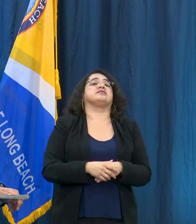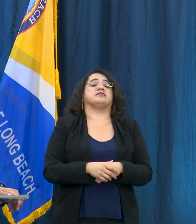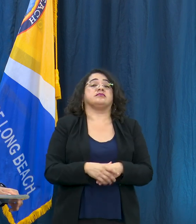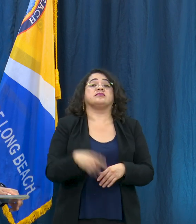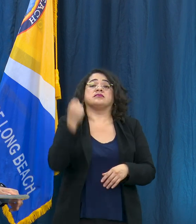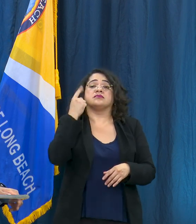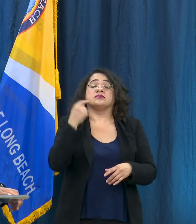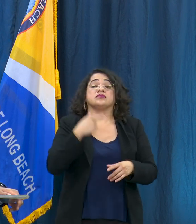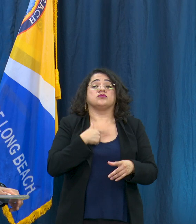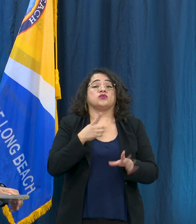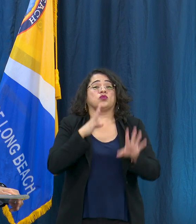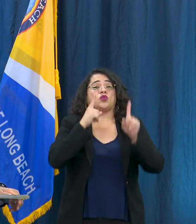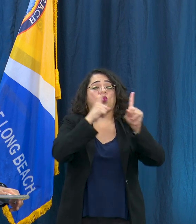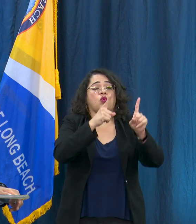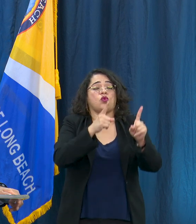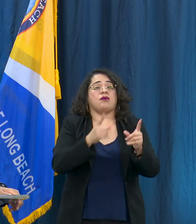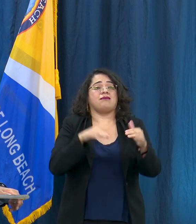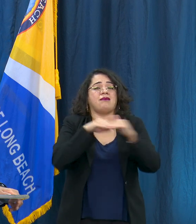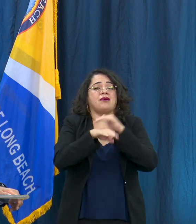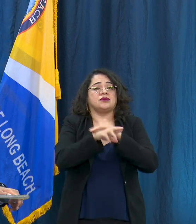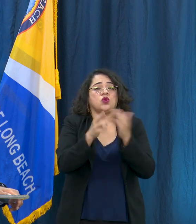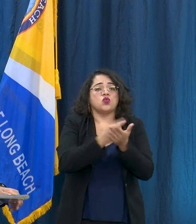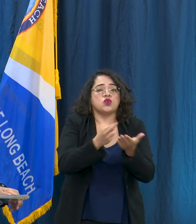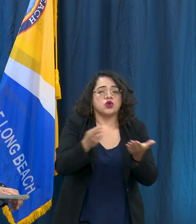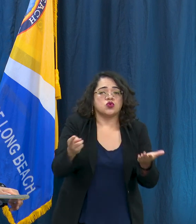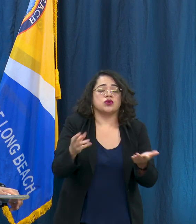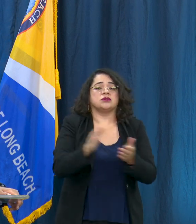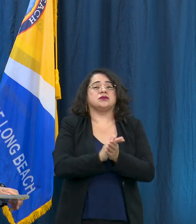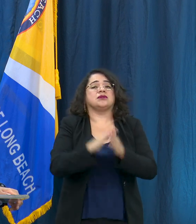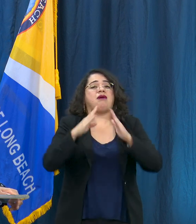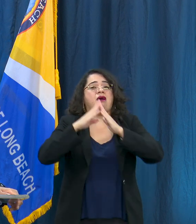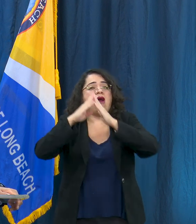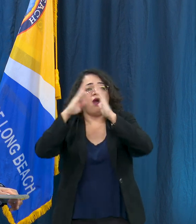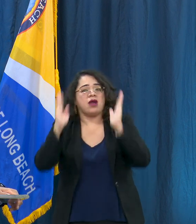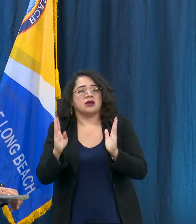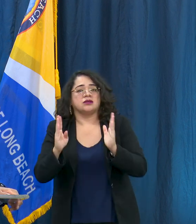resources and housing and we should treat all individuals